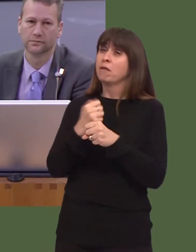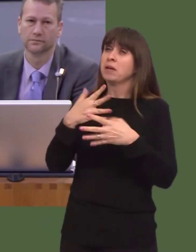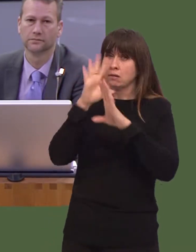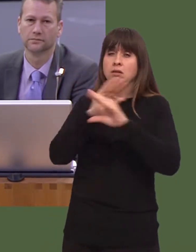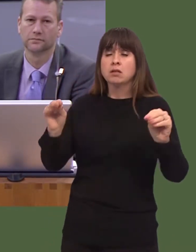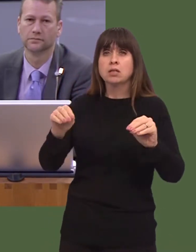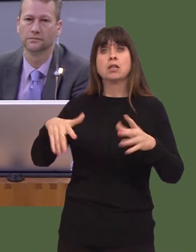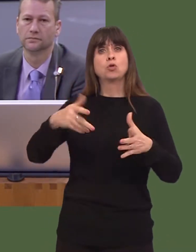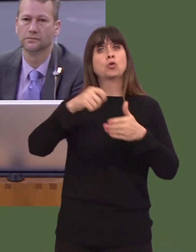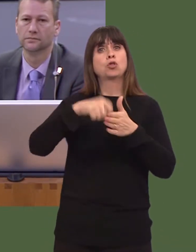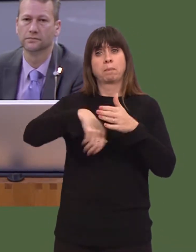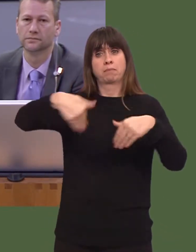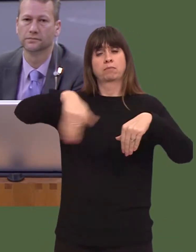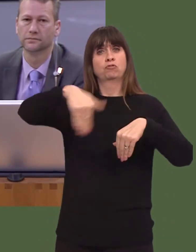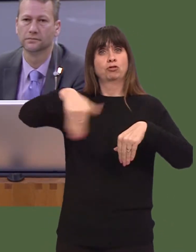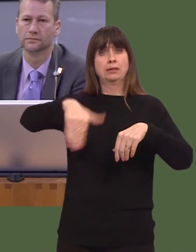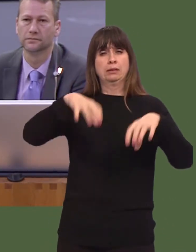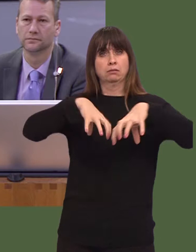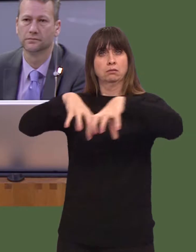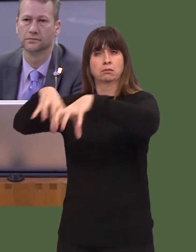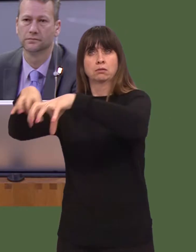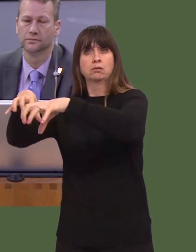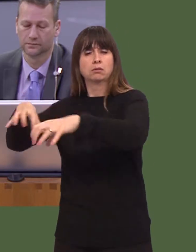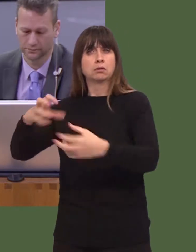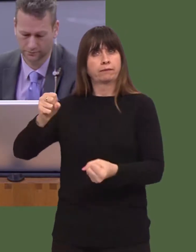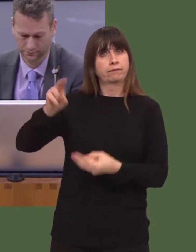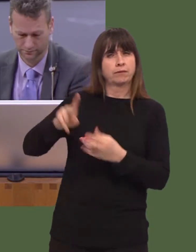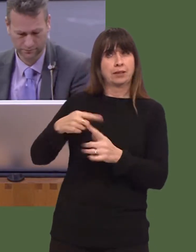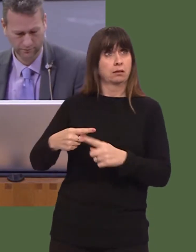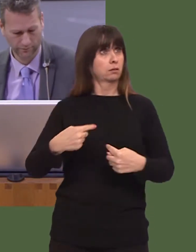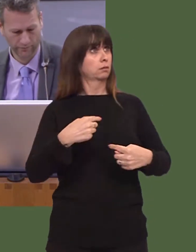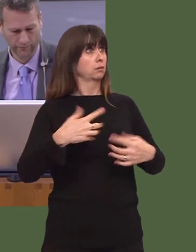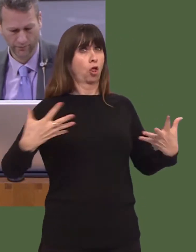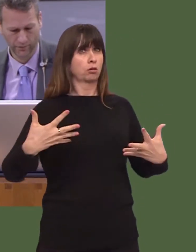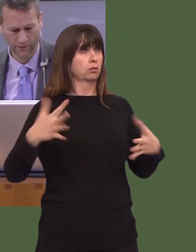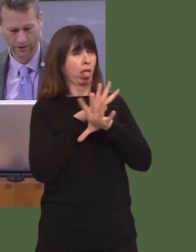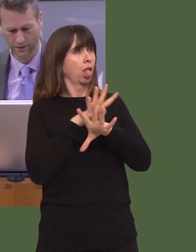is a great deal of confusion and many businesses donít know whoís qualified to receive that assistance.